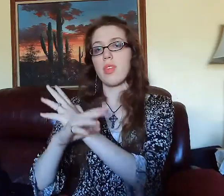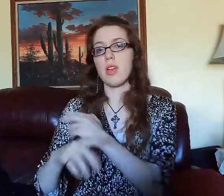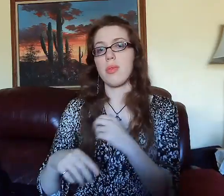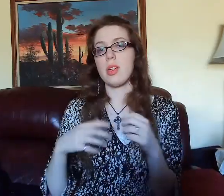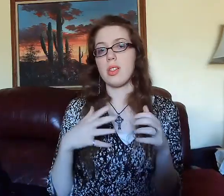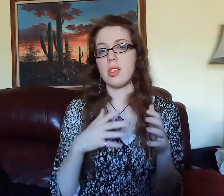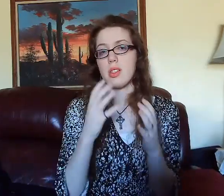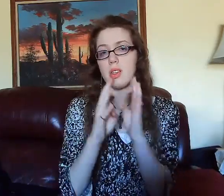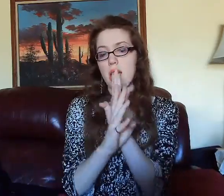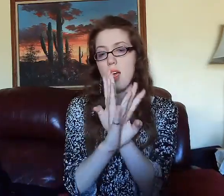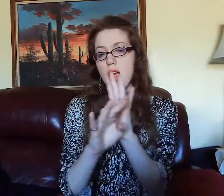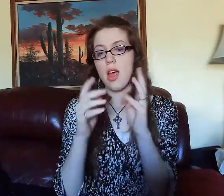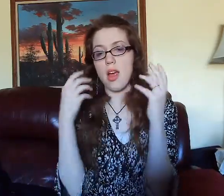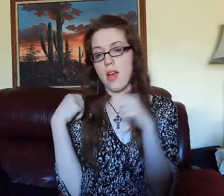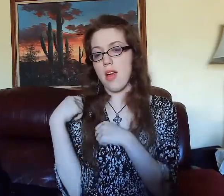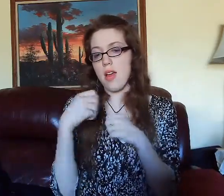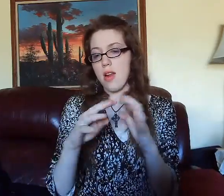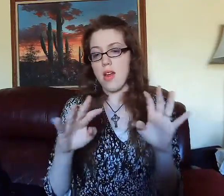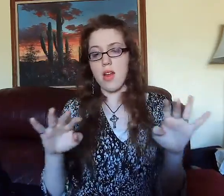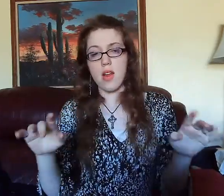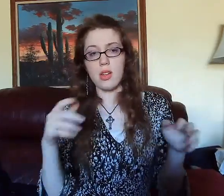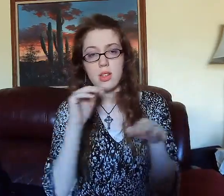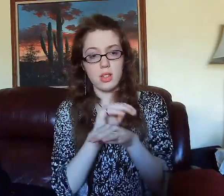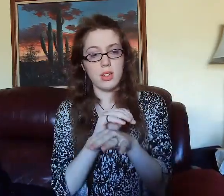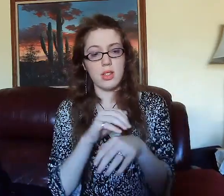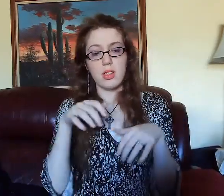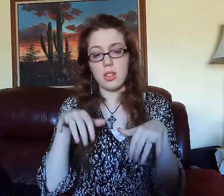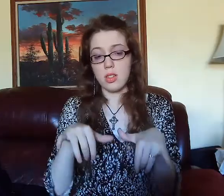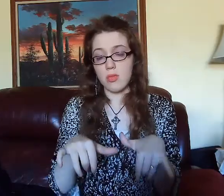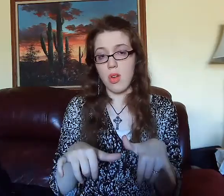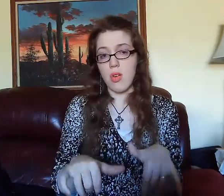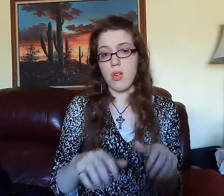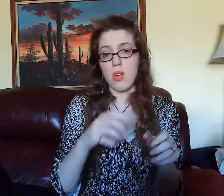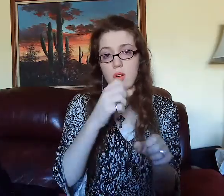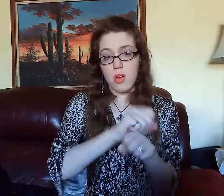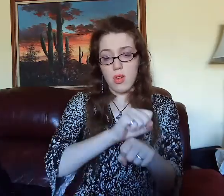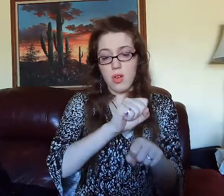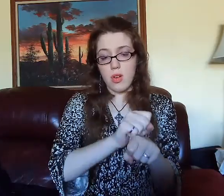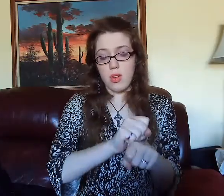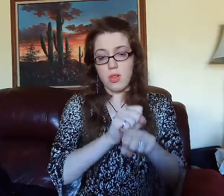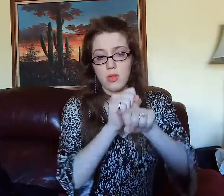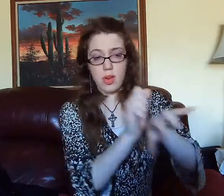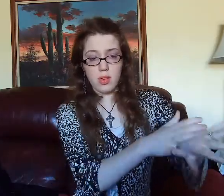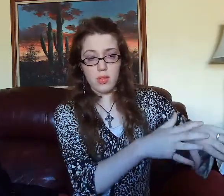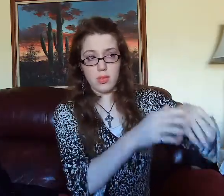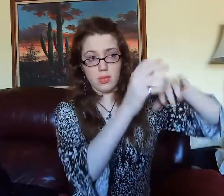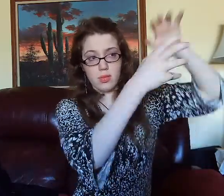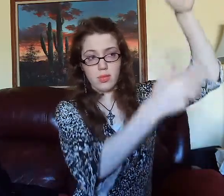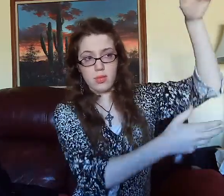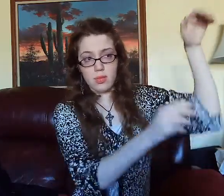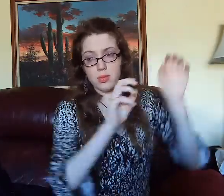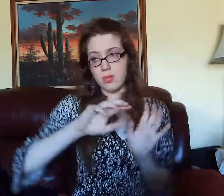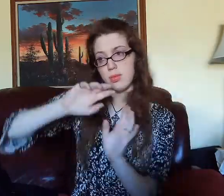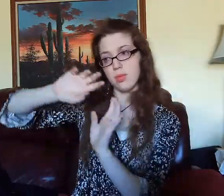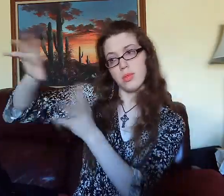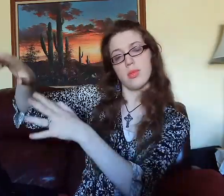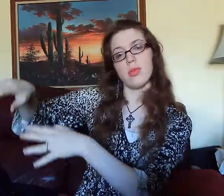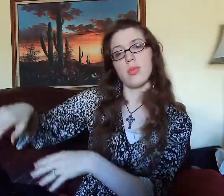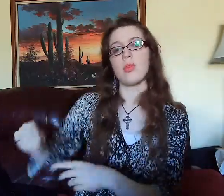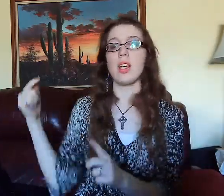LINES (of) SOLDIERS (ARMY) (ARMY) NIGHT. STILL, ROCKS SHOVED-ASIDE STILL, ROCKS SHOVED-ASIDE, STACKED-UP-ON-EITHER-SIDE